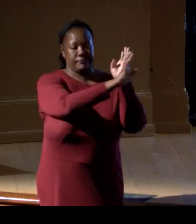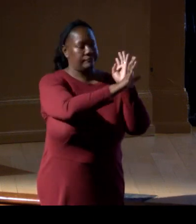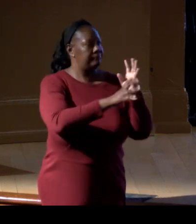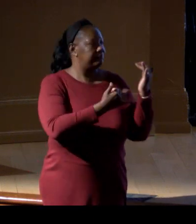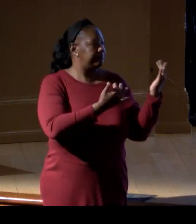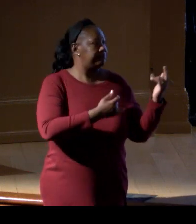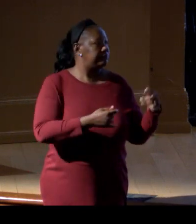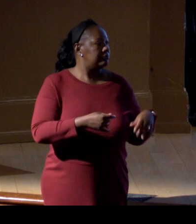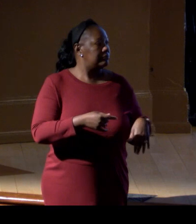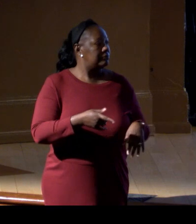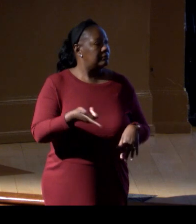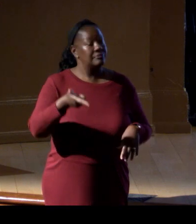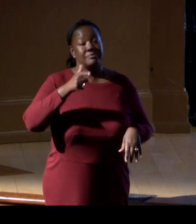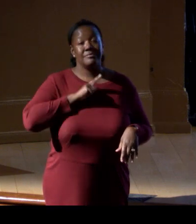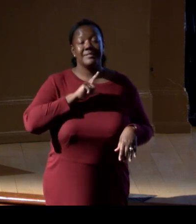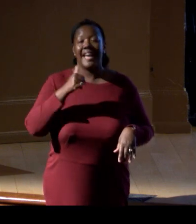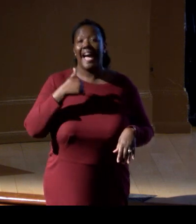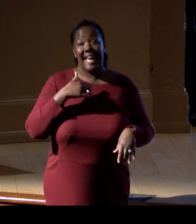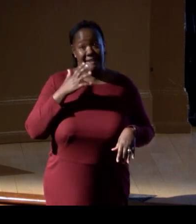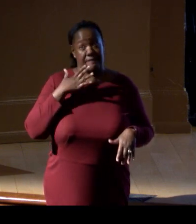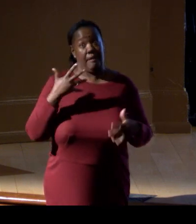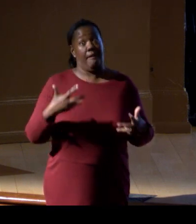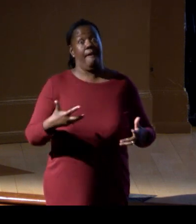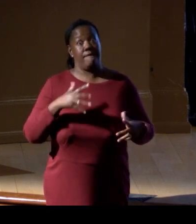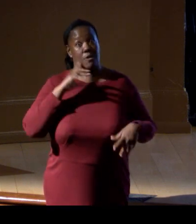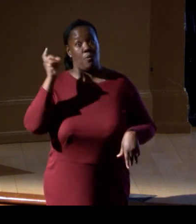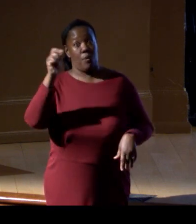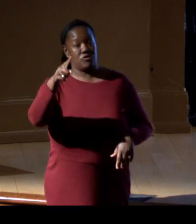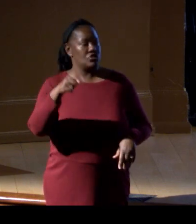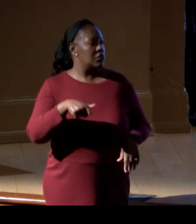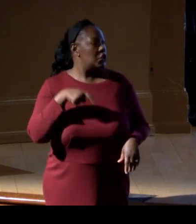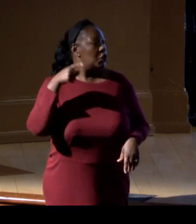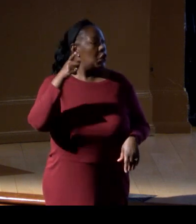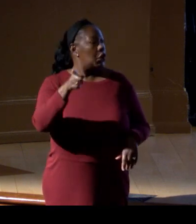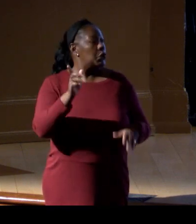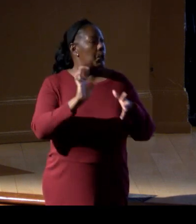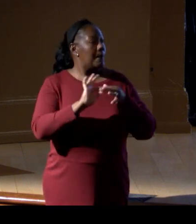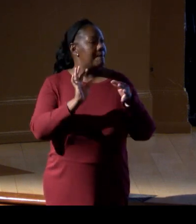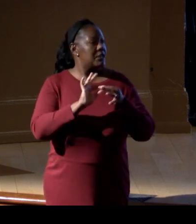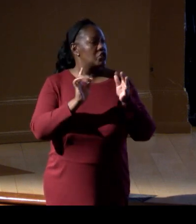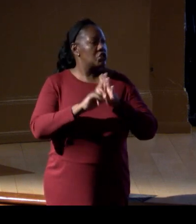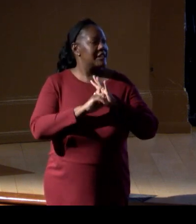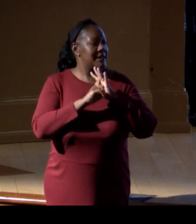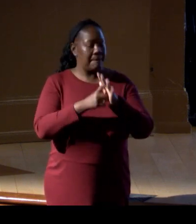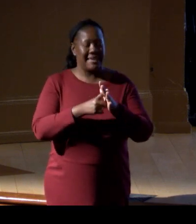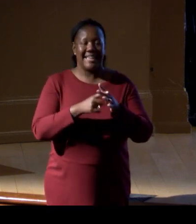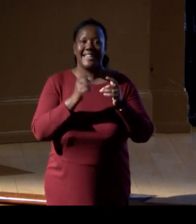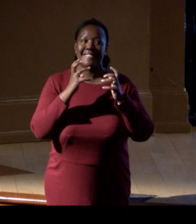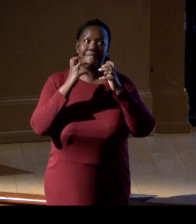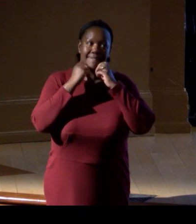[Ellen] I'm gonna ask a bit of a loaded question here. You mentioned in the beginning the value of these collections,